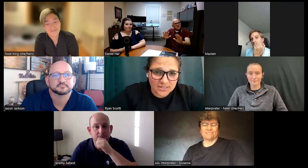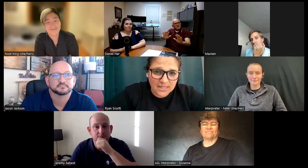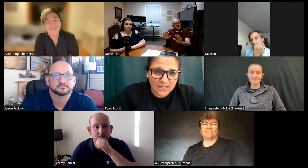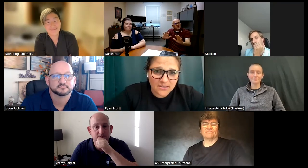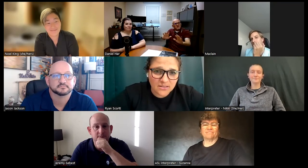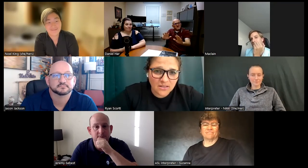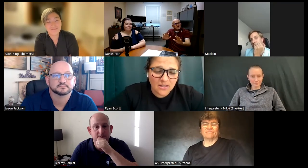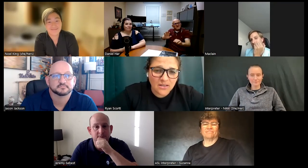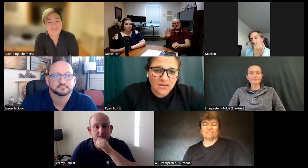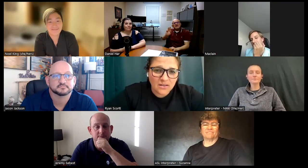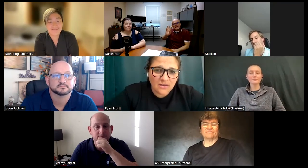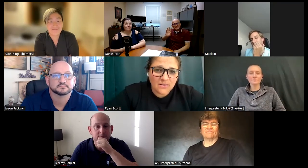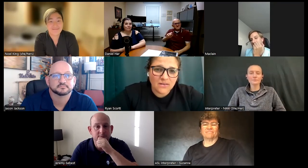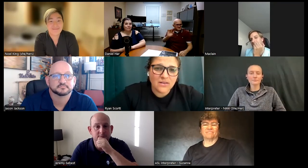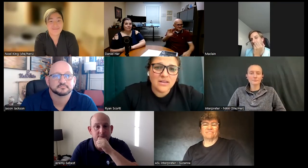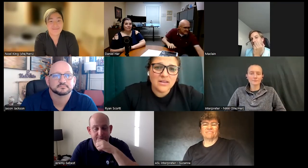criticize